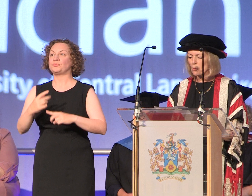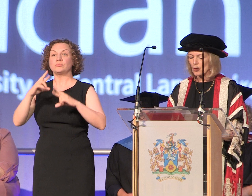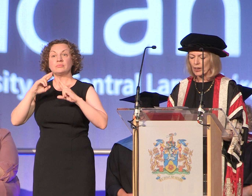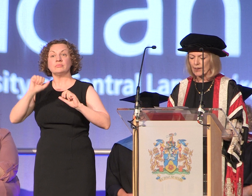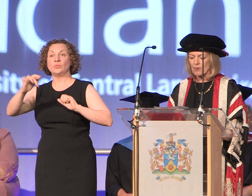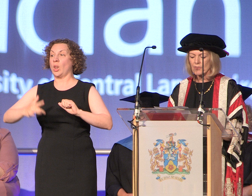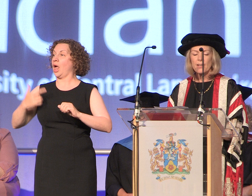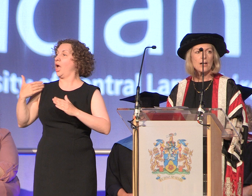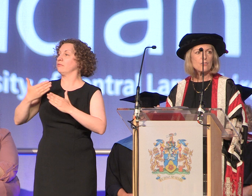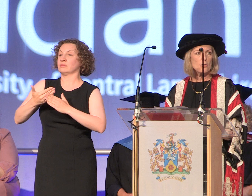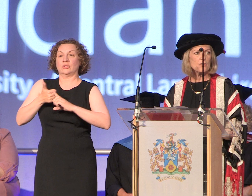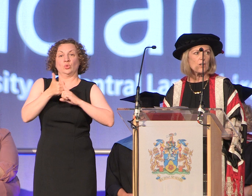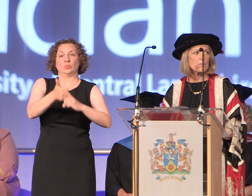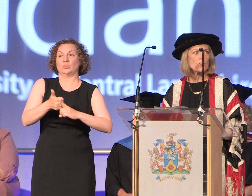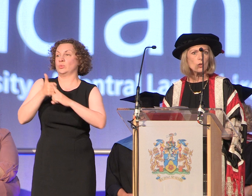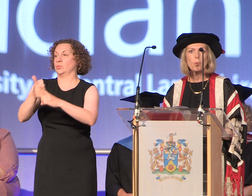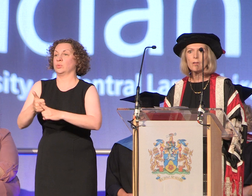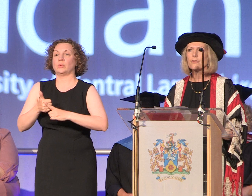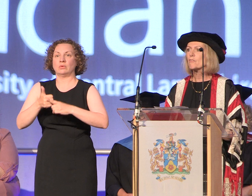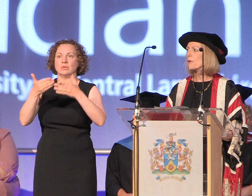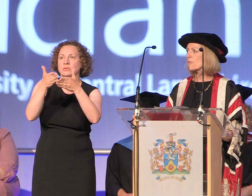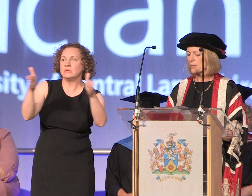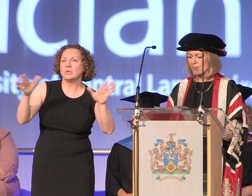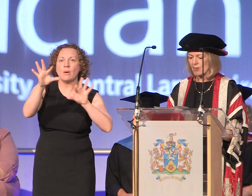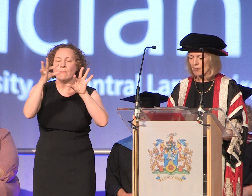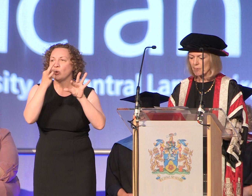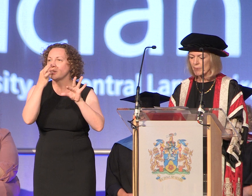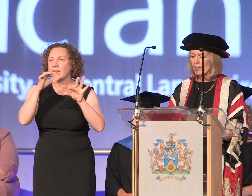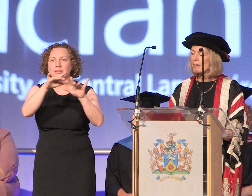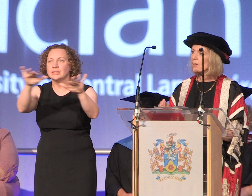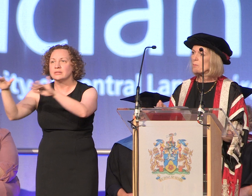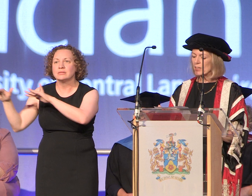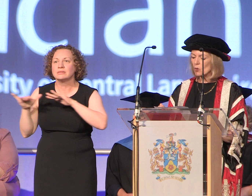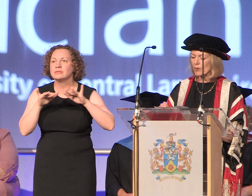your lives and opened up new worlds of possibilities equipping you with